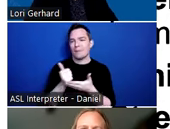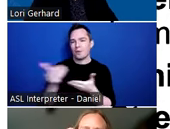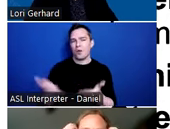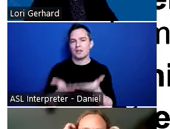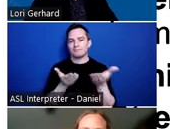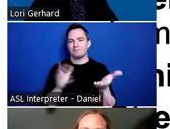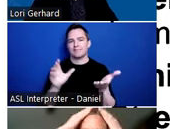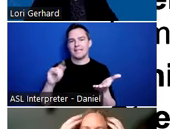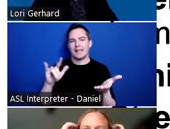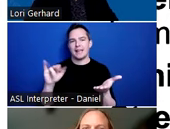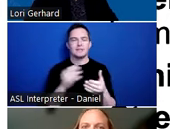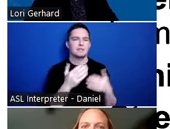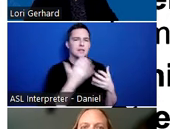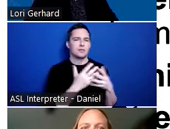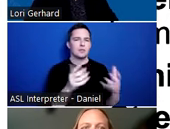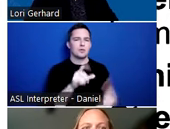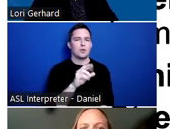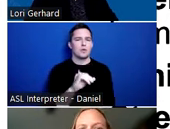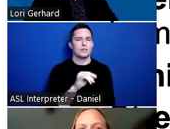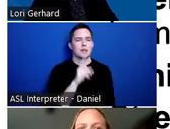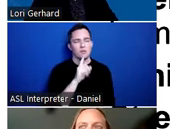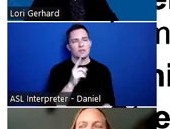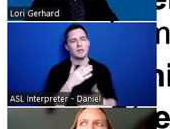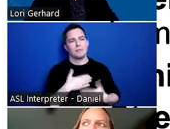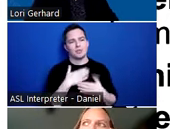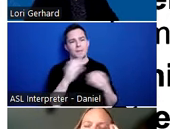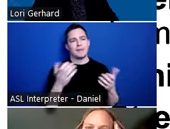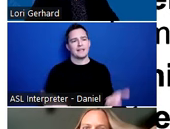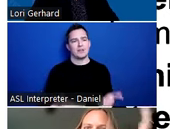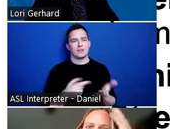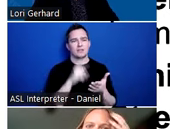Lori. I really appreciate being in here. This really is an intersection of things